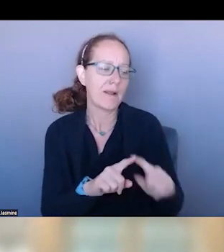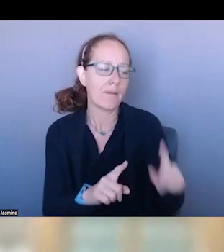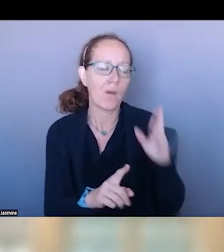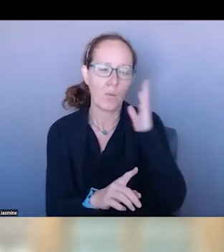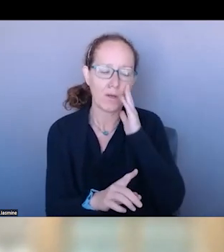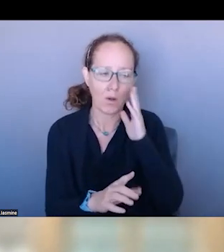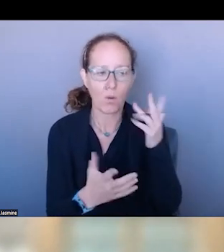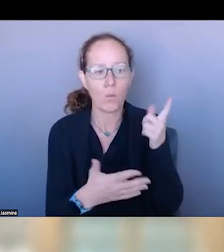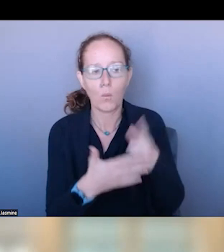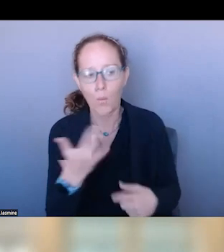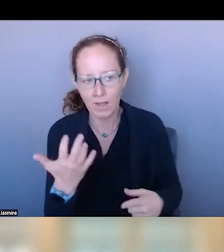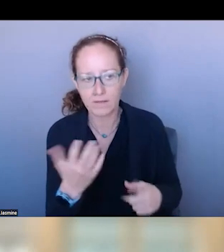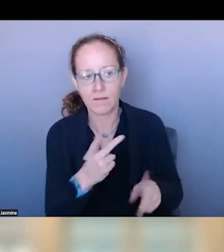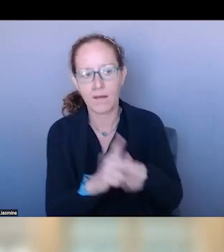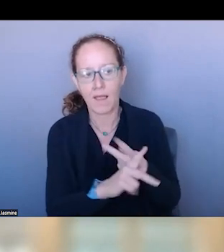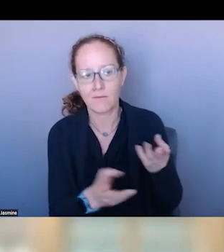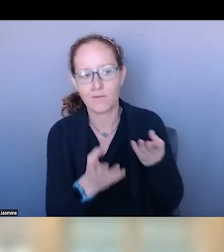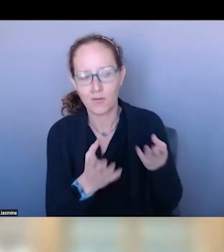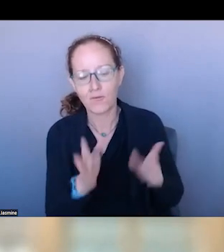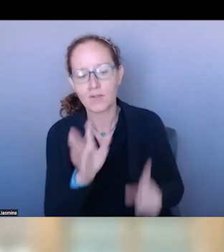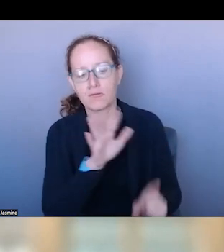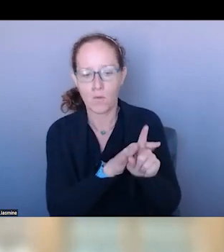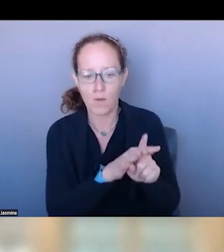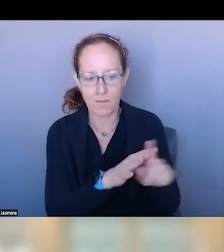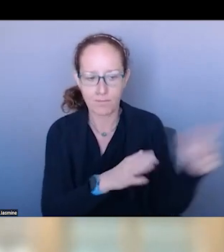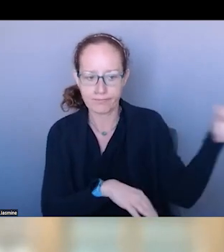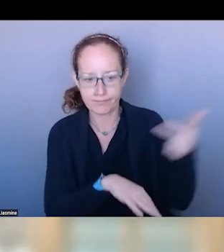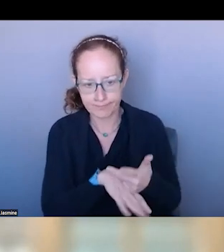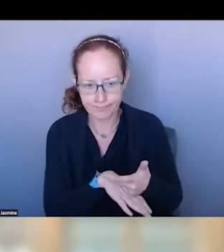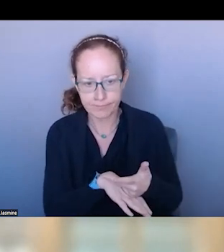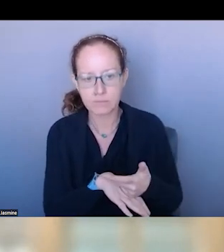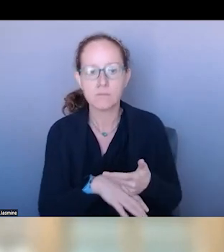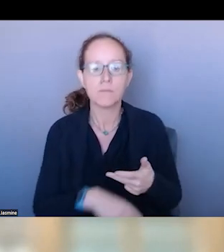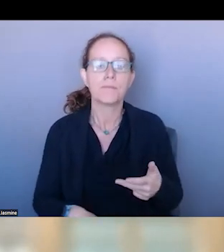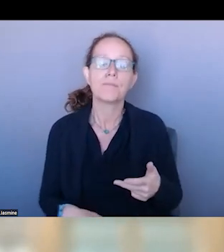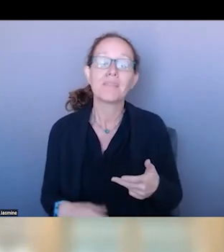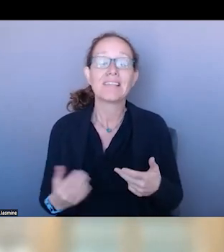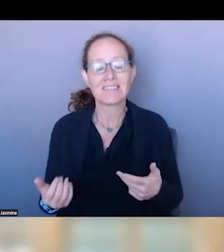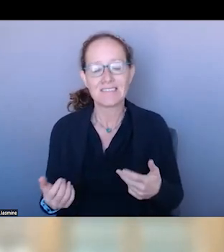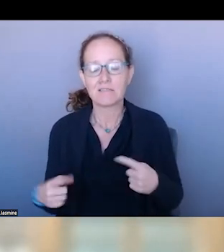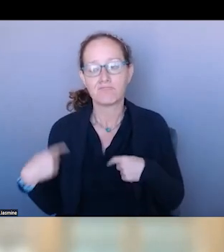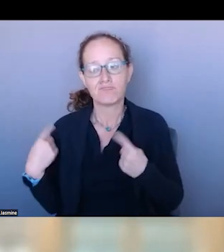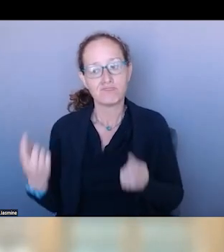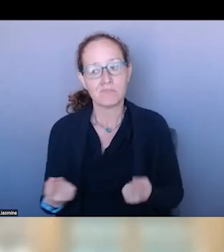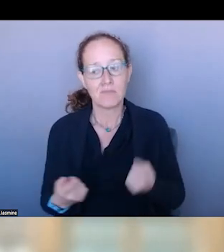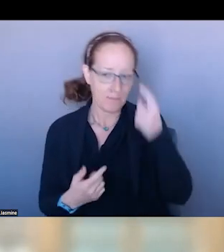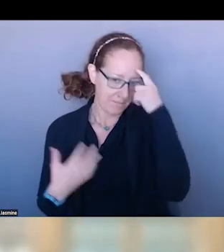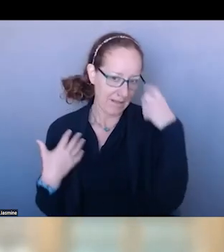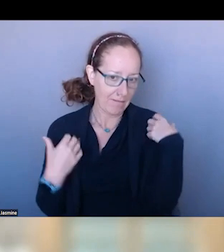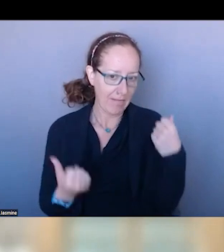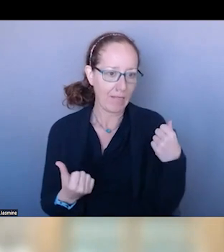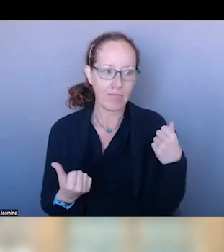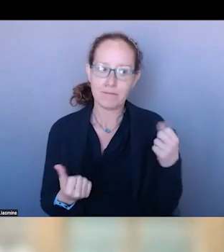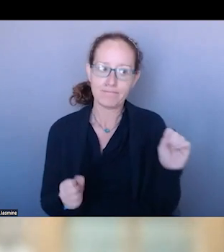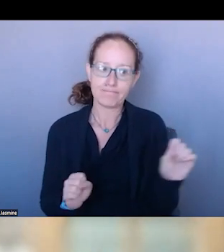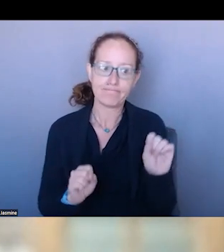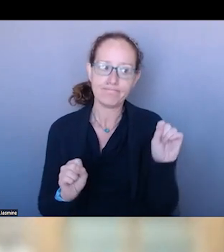I THINK PART OF THE PROBLEM IN THE MENTAL HEALTH FIELD IS YOU DON'T KNOW WHAT YOU ARE GOING TO GET AND THE NAME DOES NOT ALWAYS